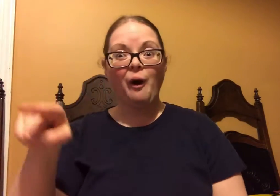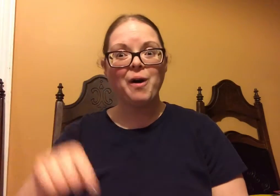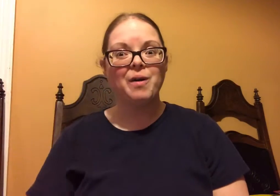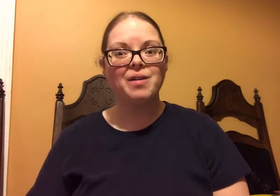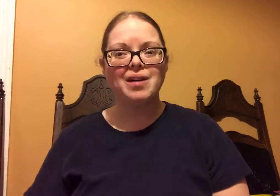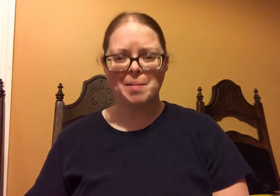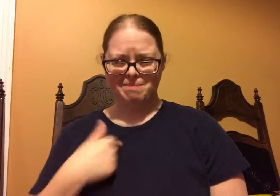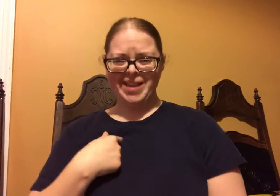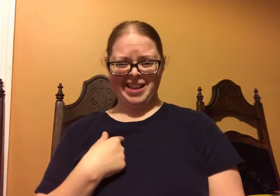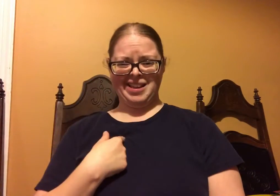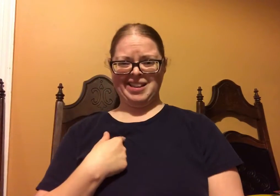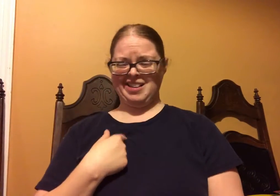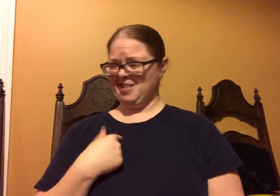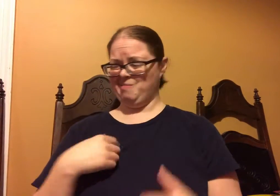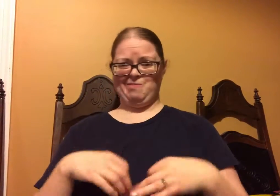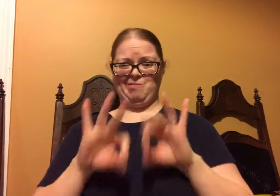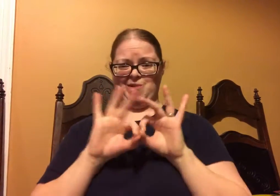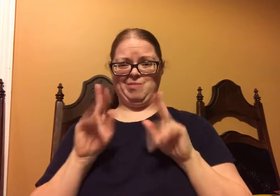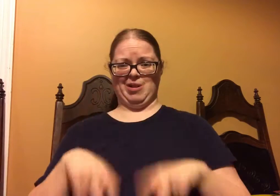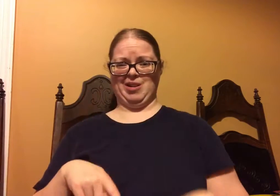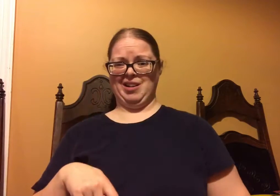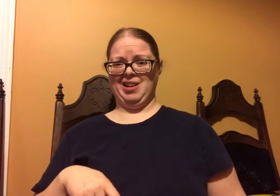Young Living permits me to go.